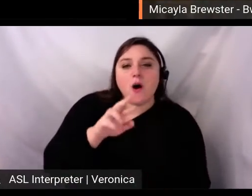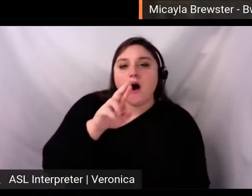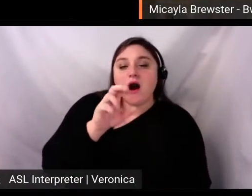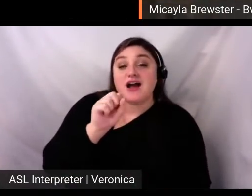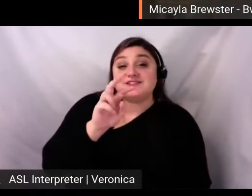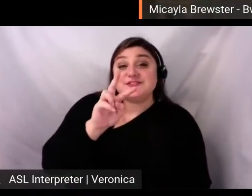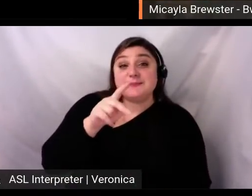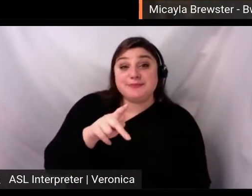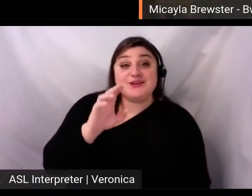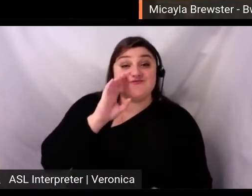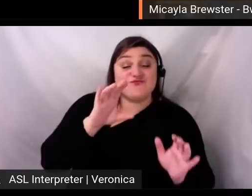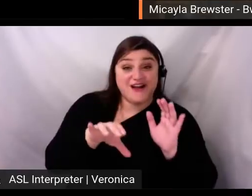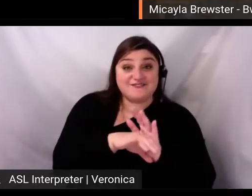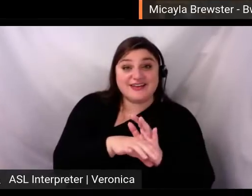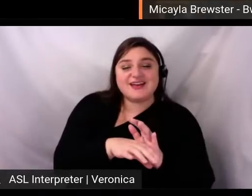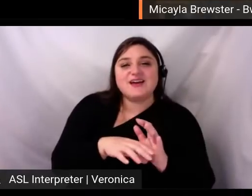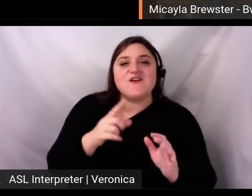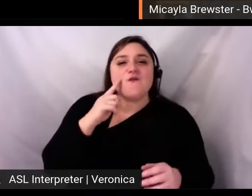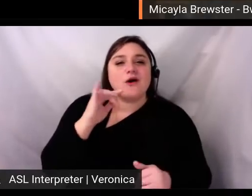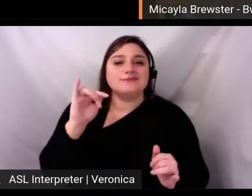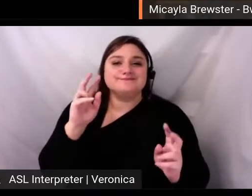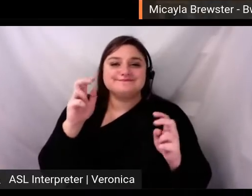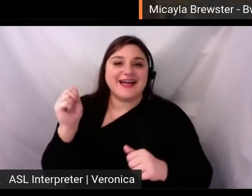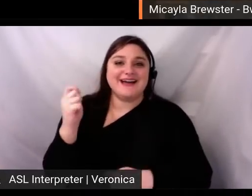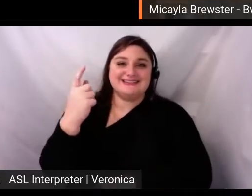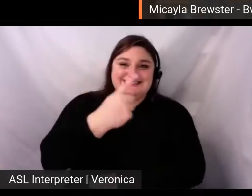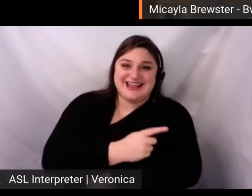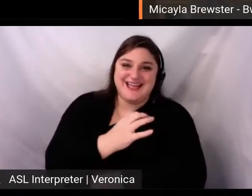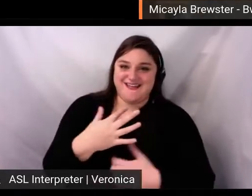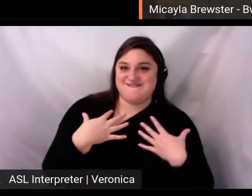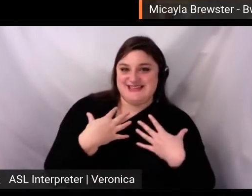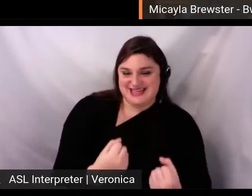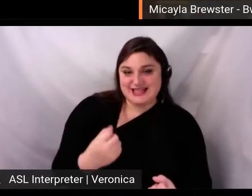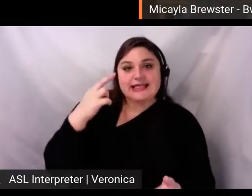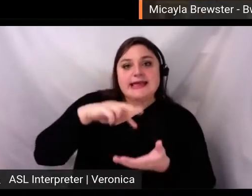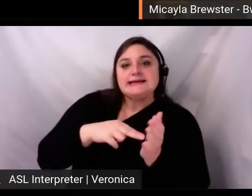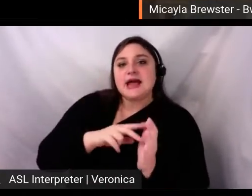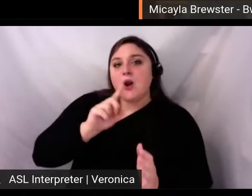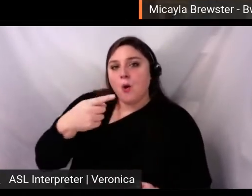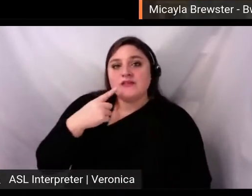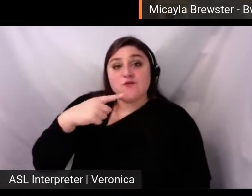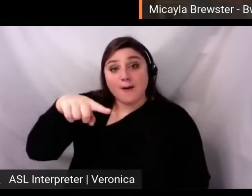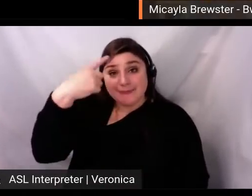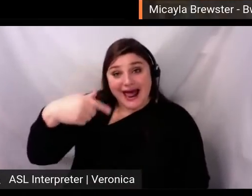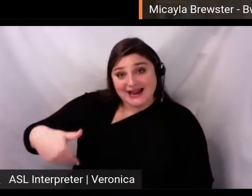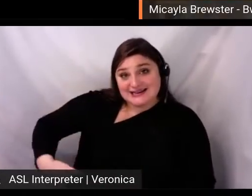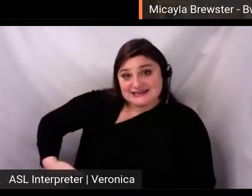event that was just for Black cis and trans women. And so, everyone who